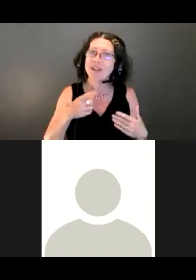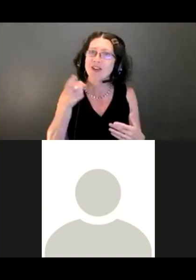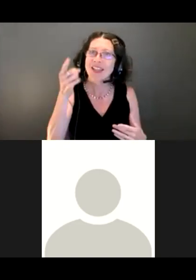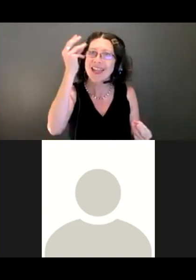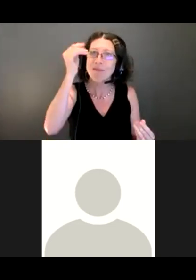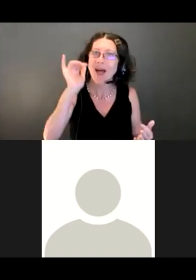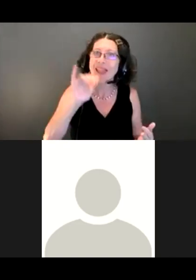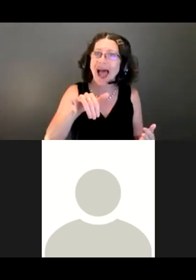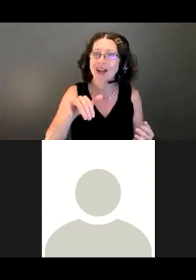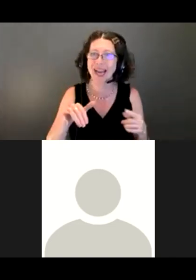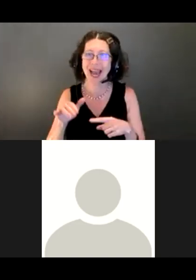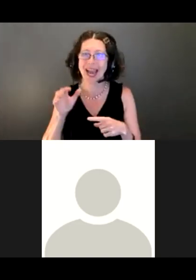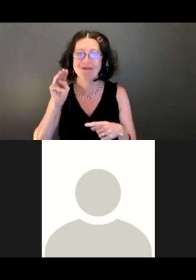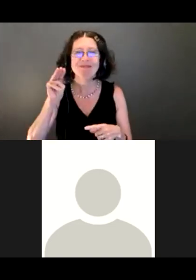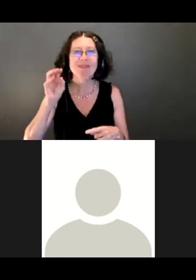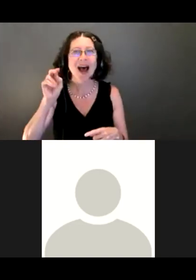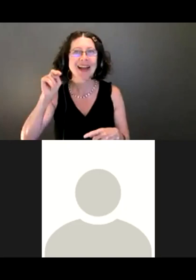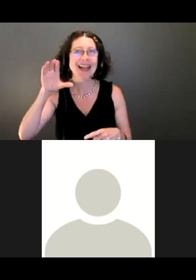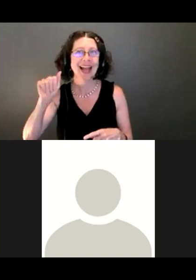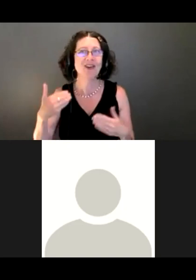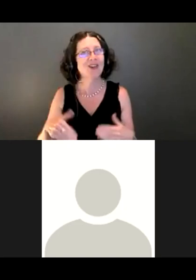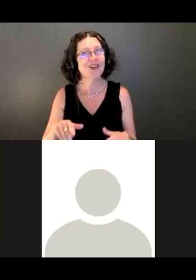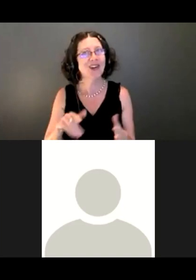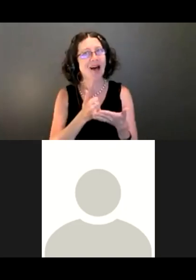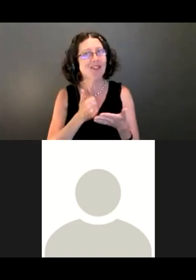So we're almost done, and before we finish, Annie, can you flip